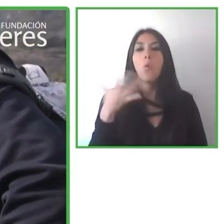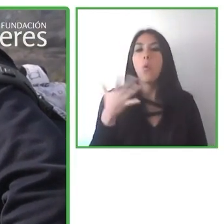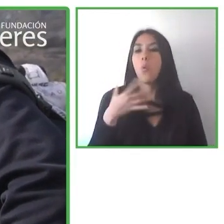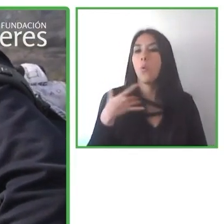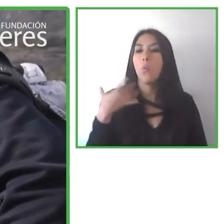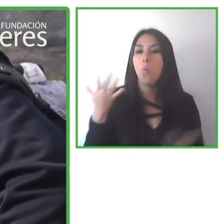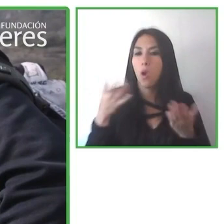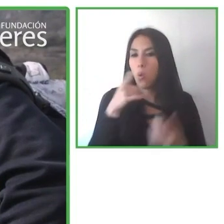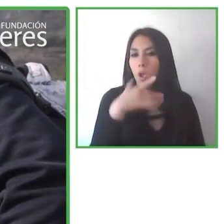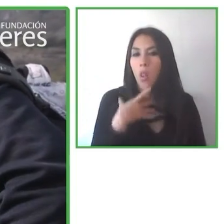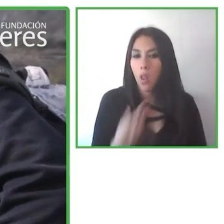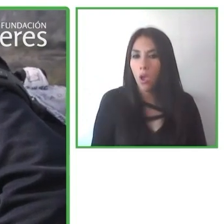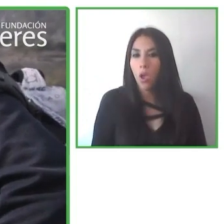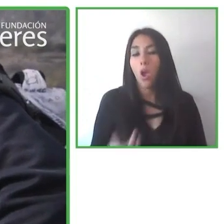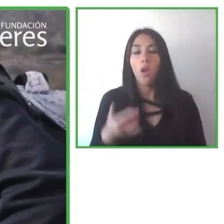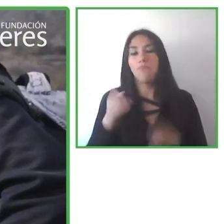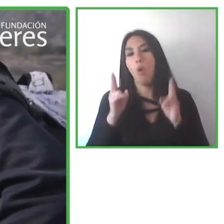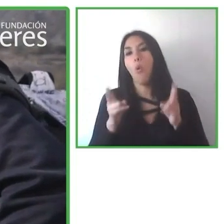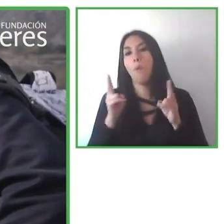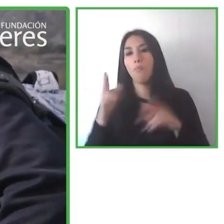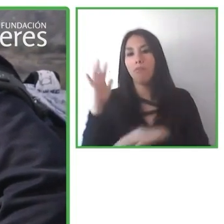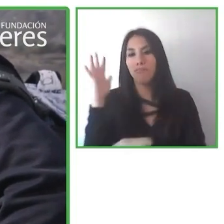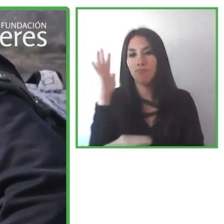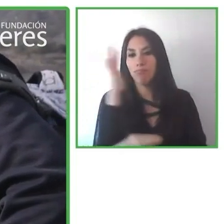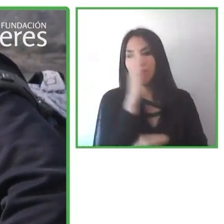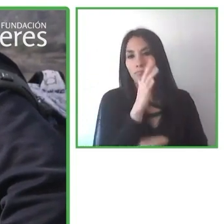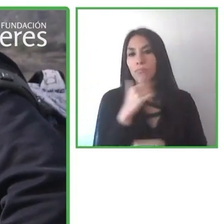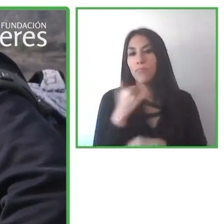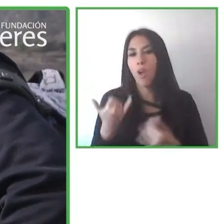Nature and such a fan of nature.